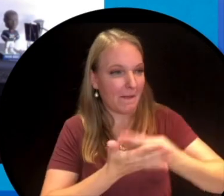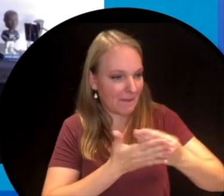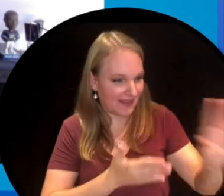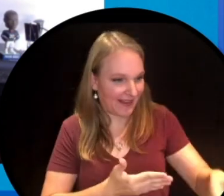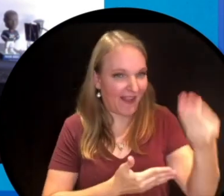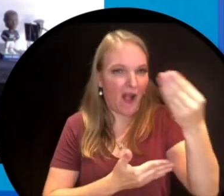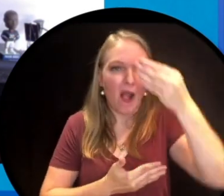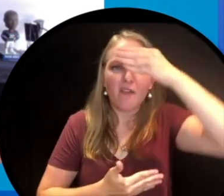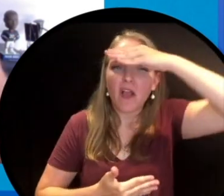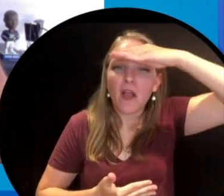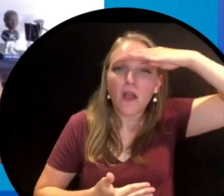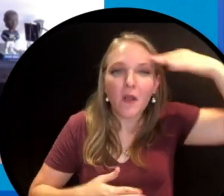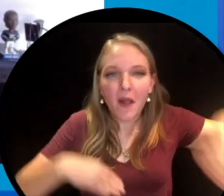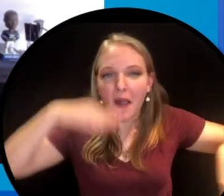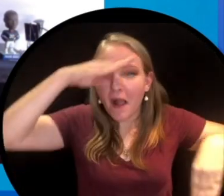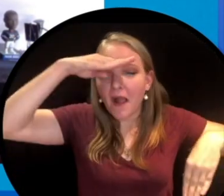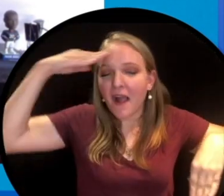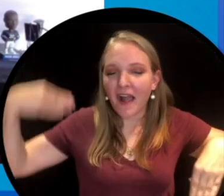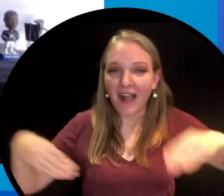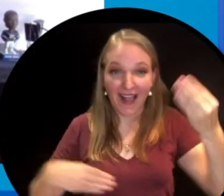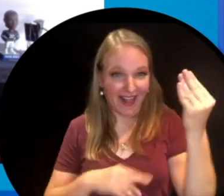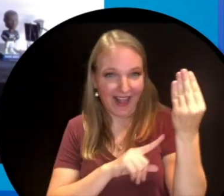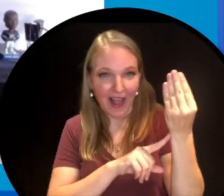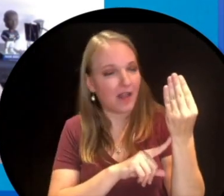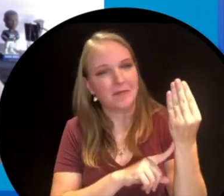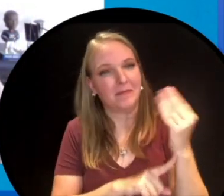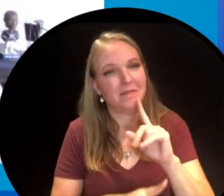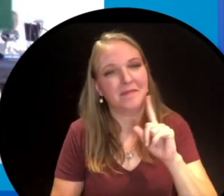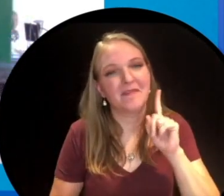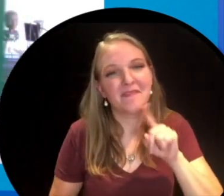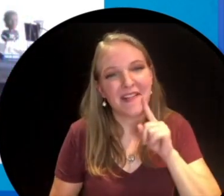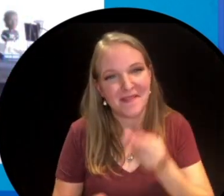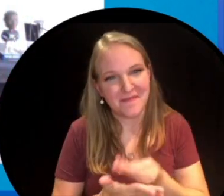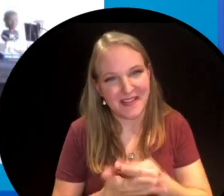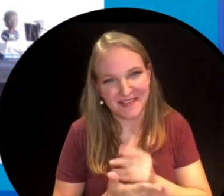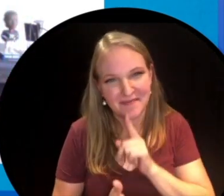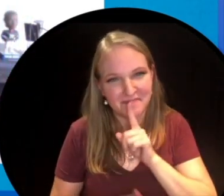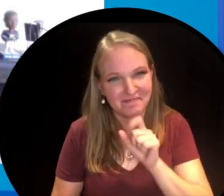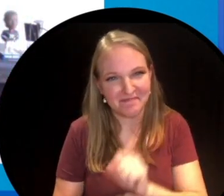off the sweat. All right. I do not have actual money. This is fake money that my friend Michael